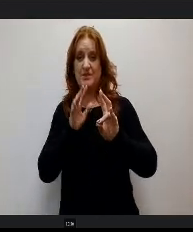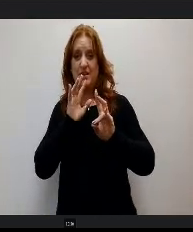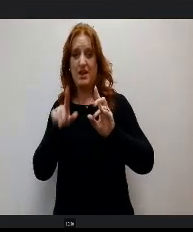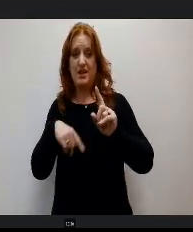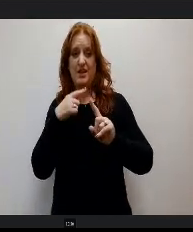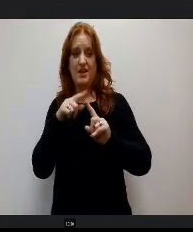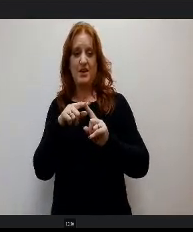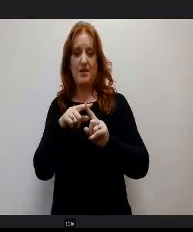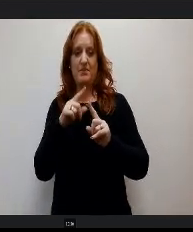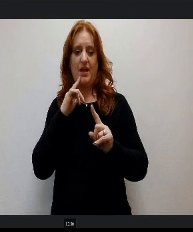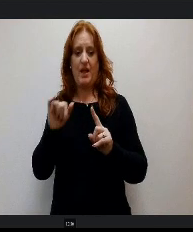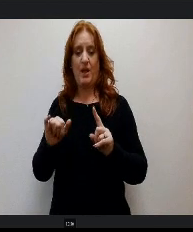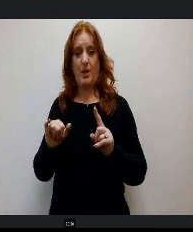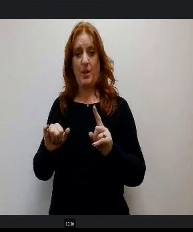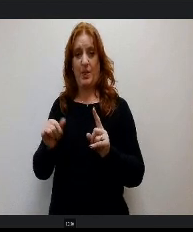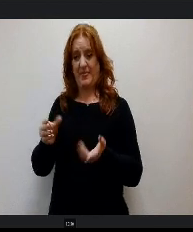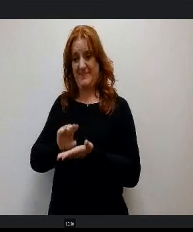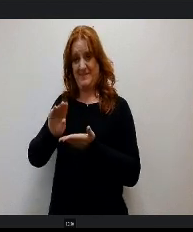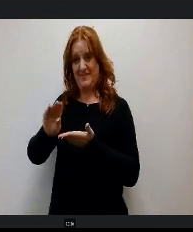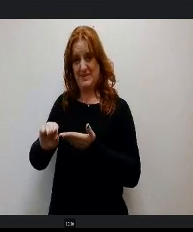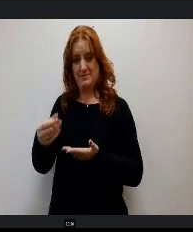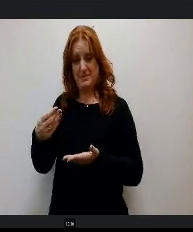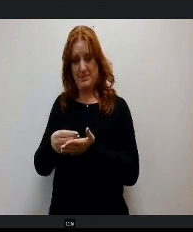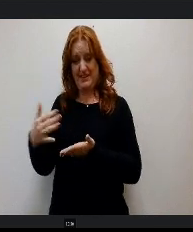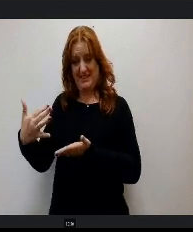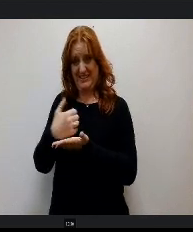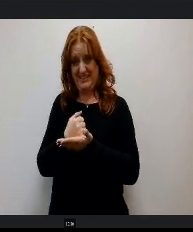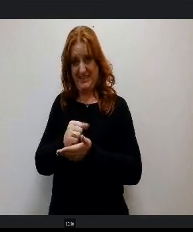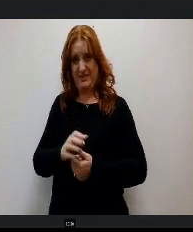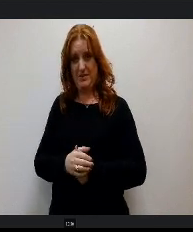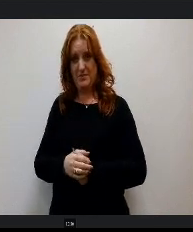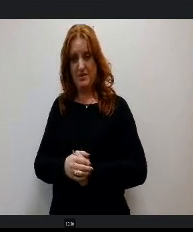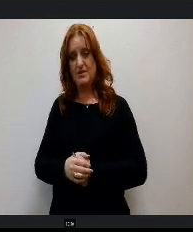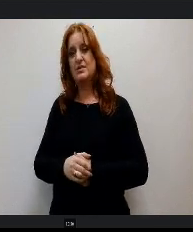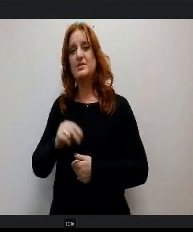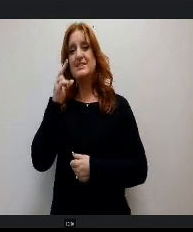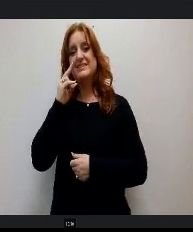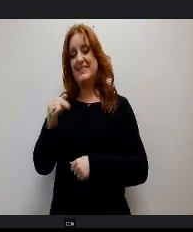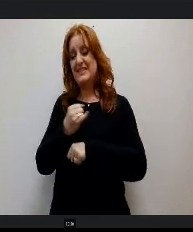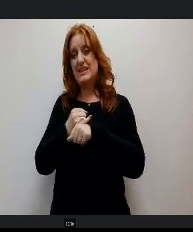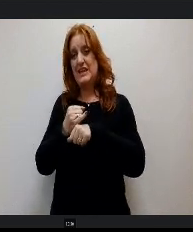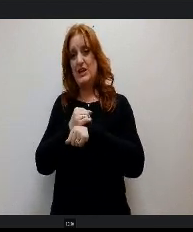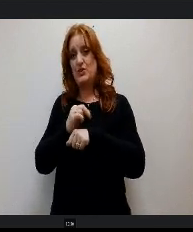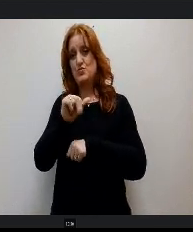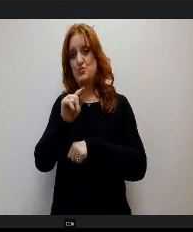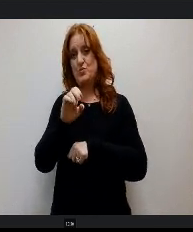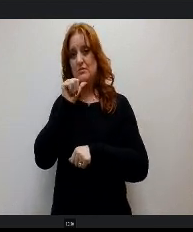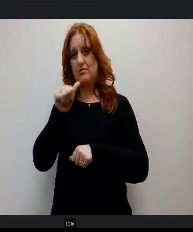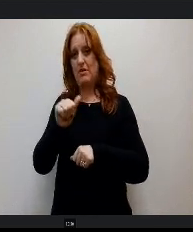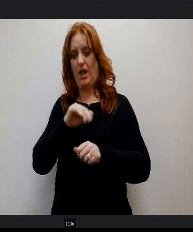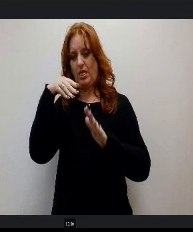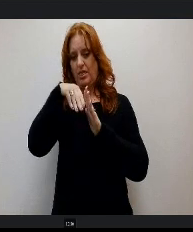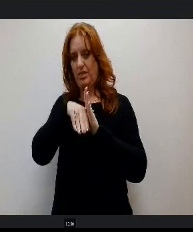interest income, yes, seeing how the interest rates don't appear to be going down, do you anticipate additional